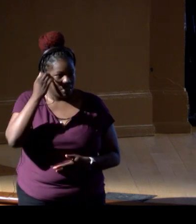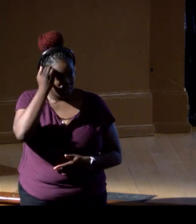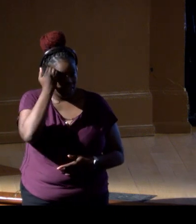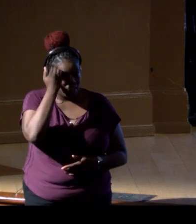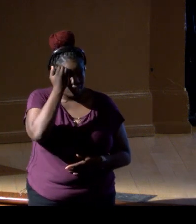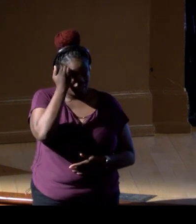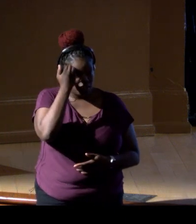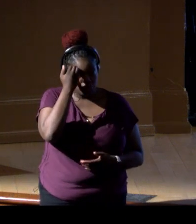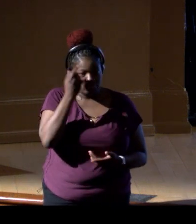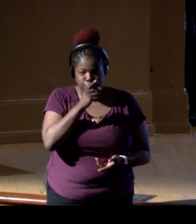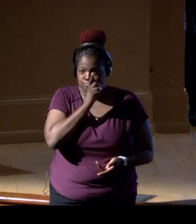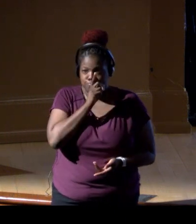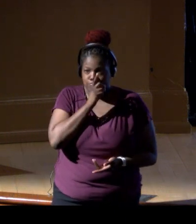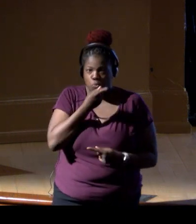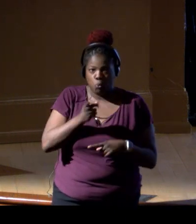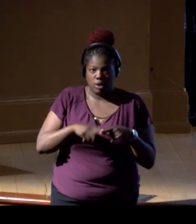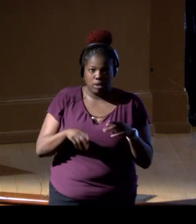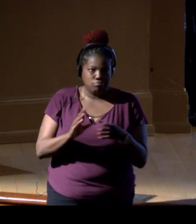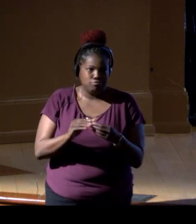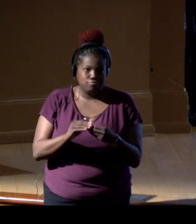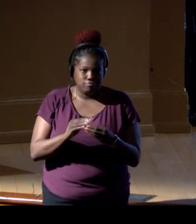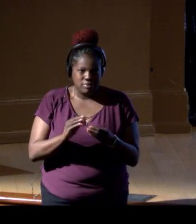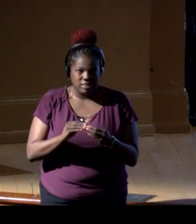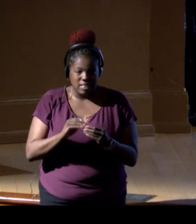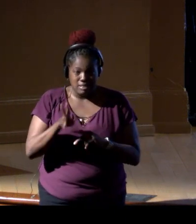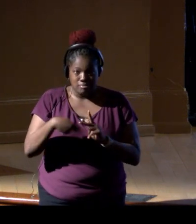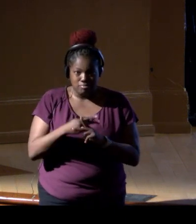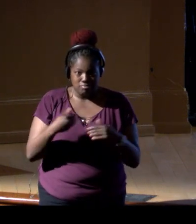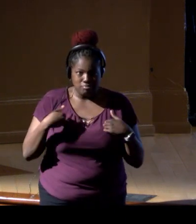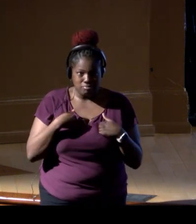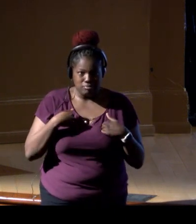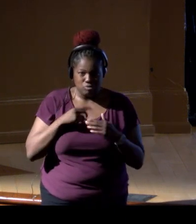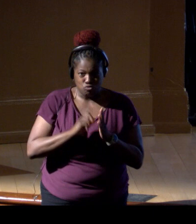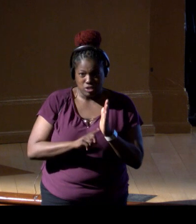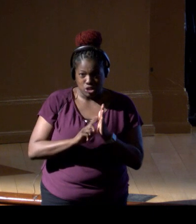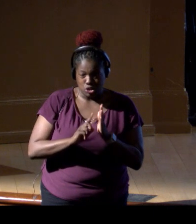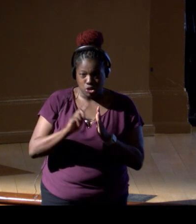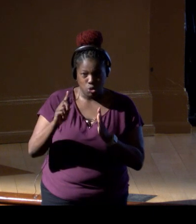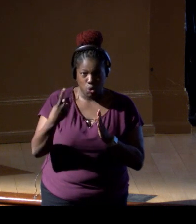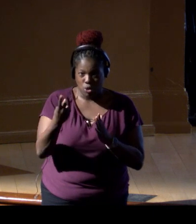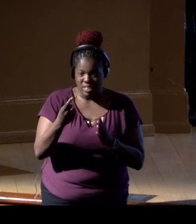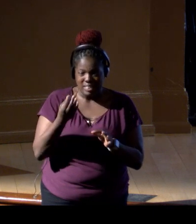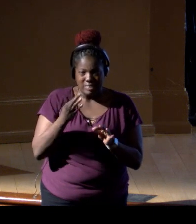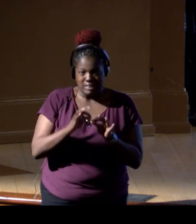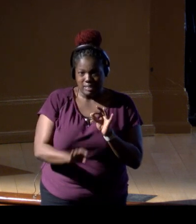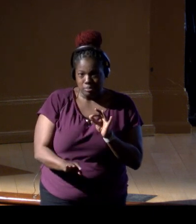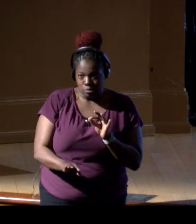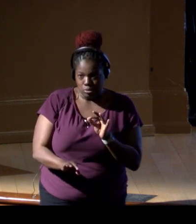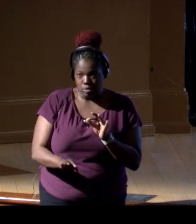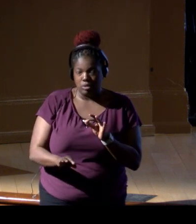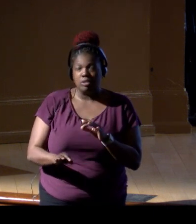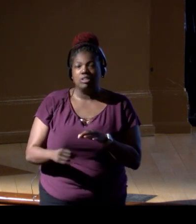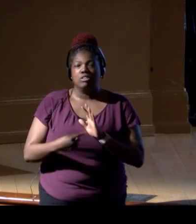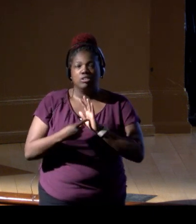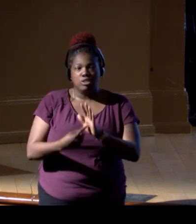We cannot say, you know? Species richness alone is not, is the simplest indicator of biodiversity,